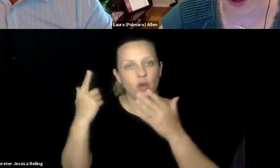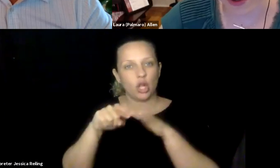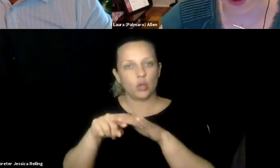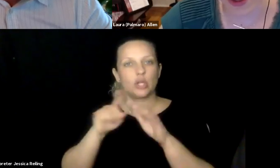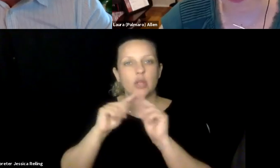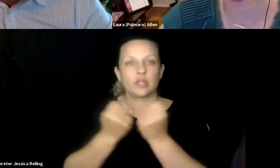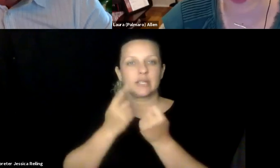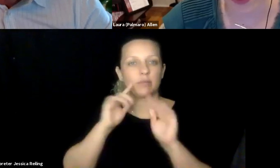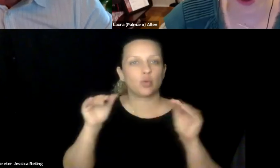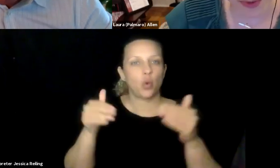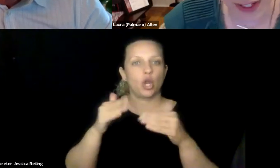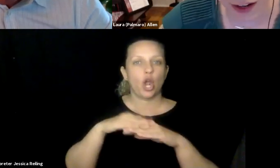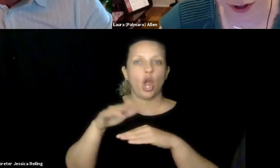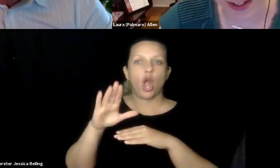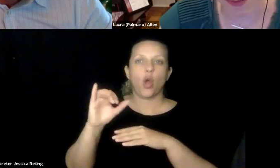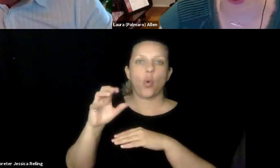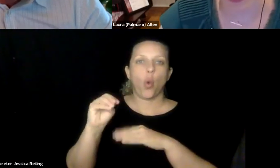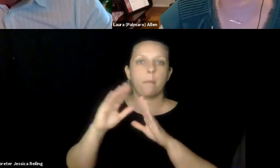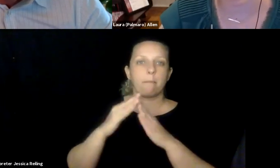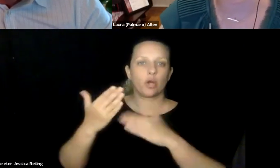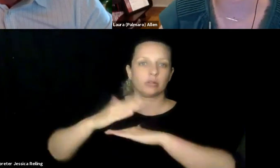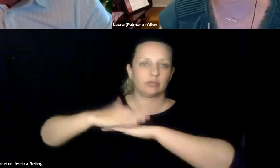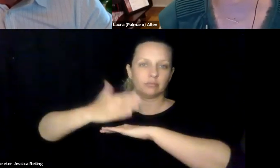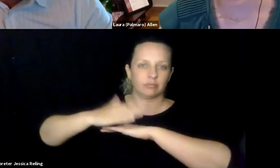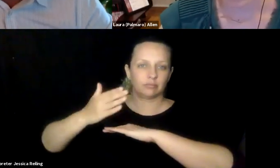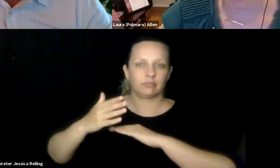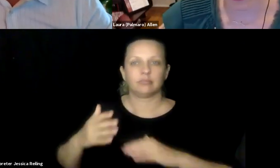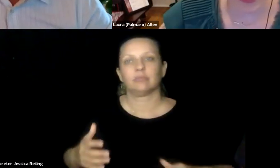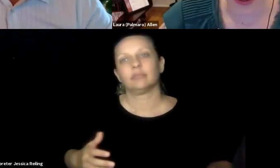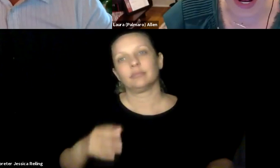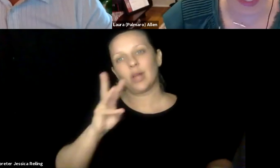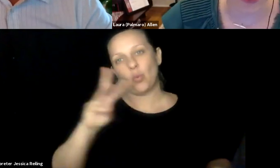well as different tools for cognitive inclusion. And I know there's a